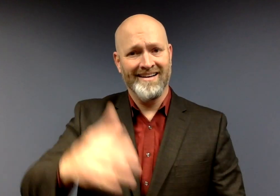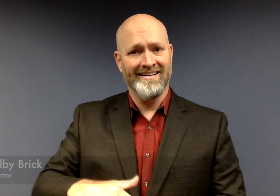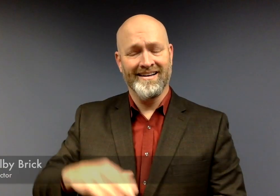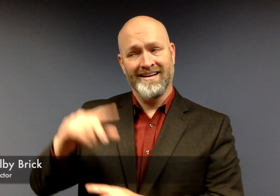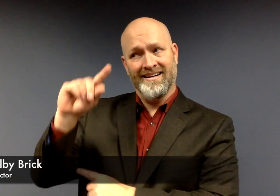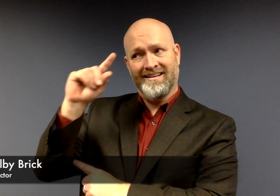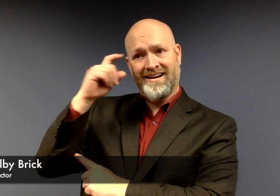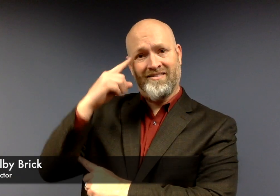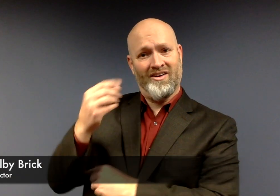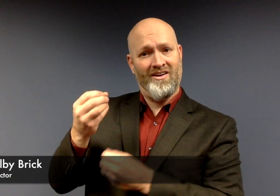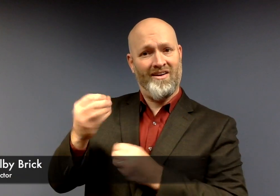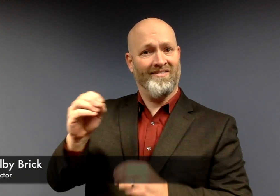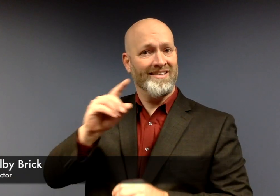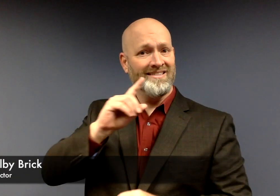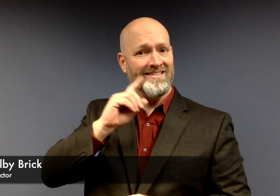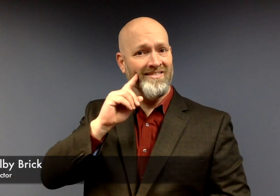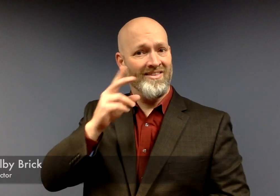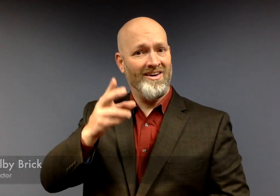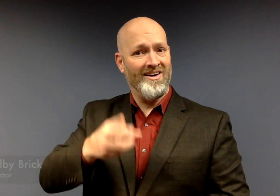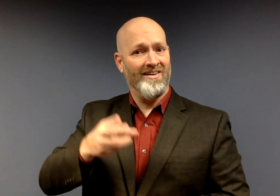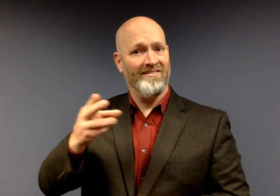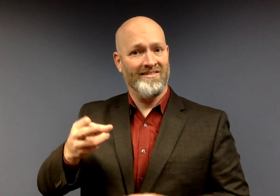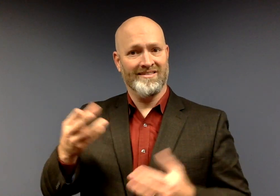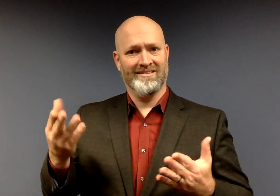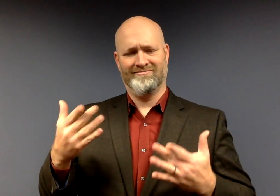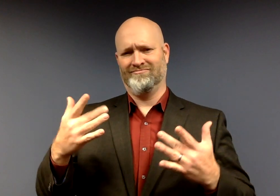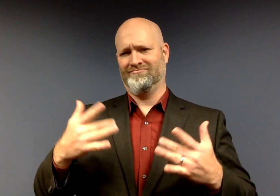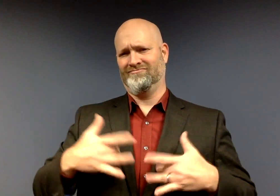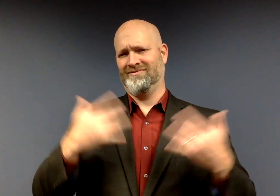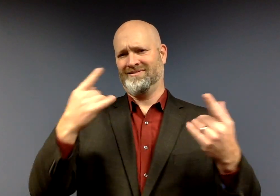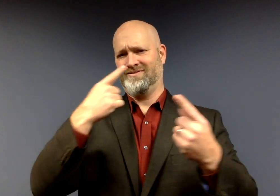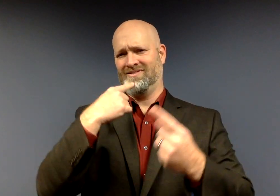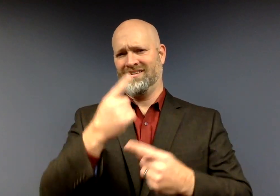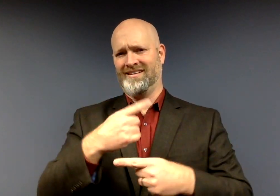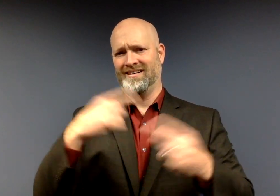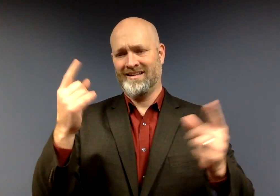Kelby Brick: Hello! The Governor's Office of the Deaf and Hard of Hearing is pleased to announce